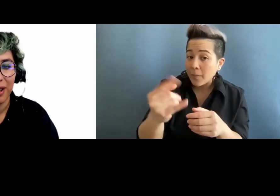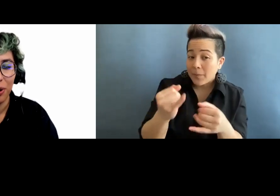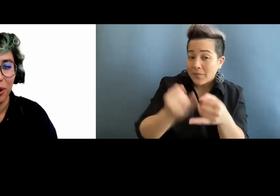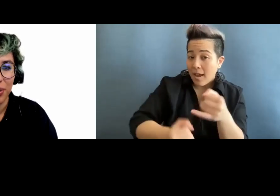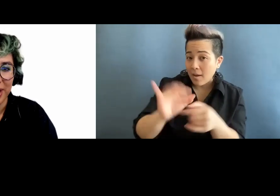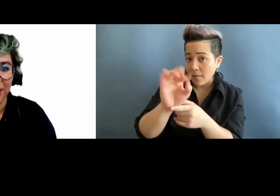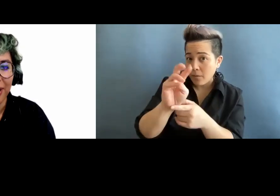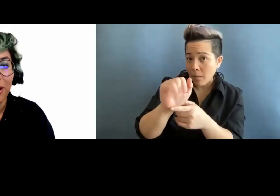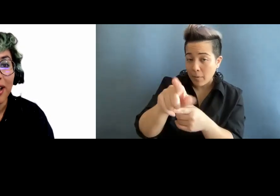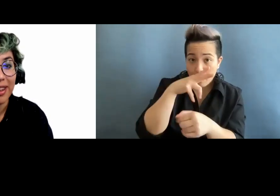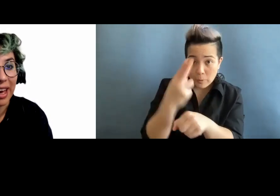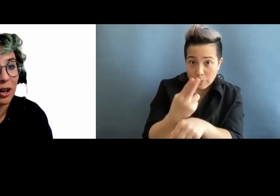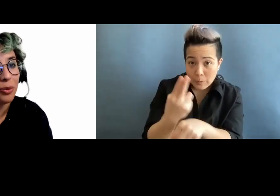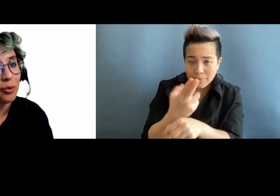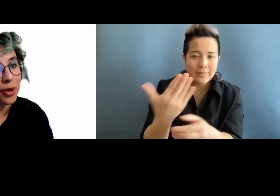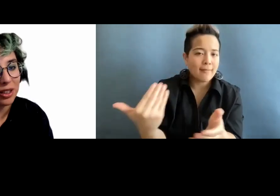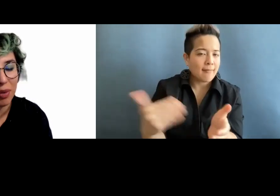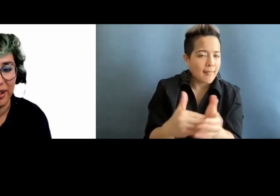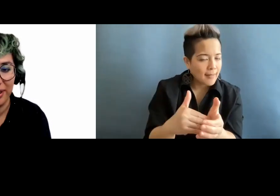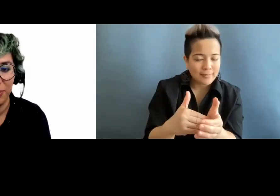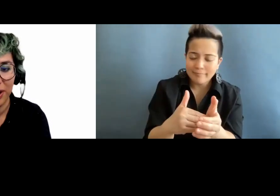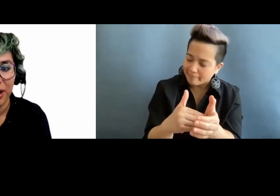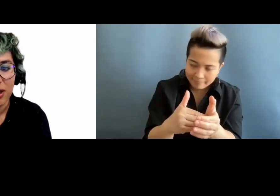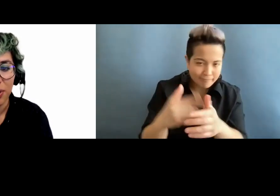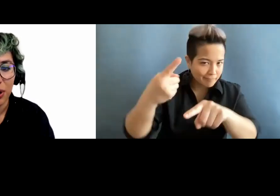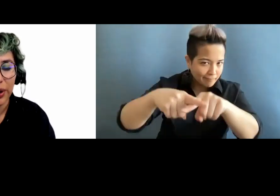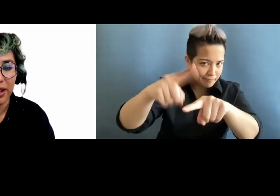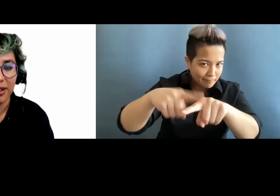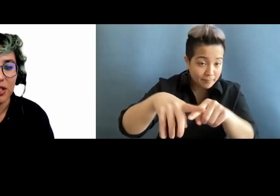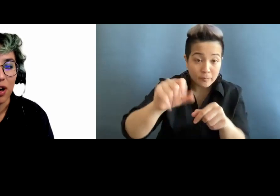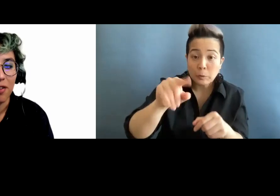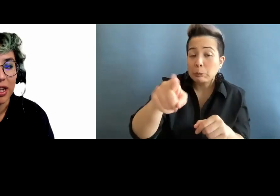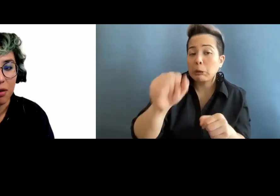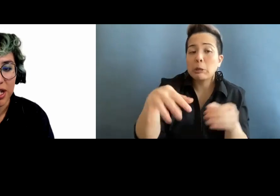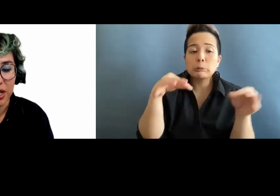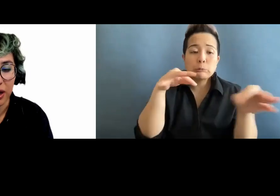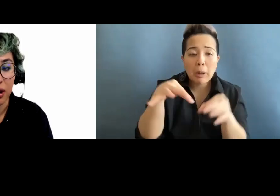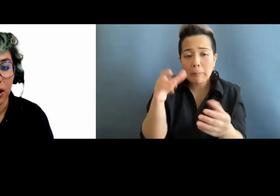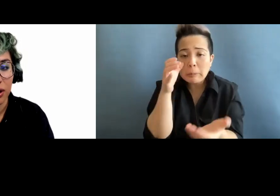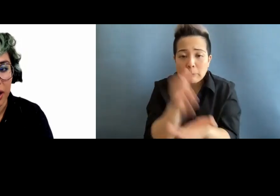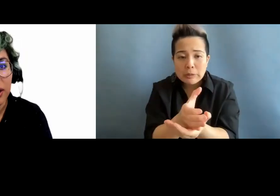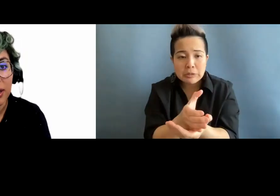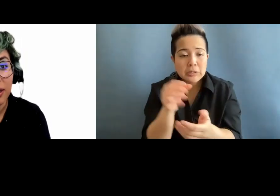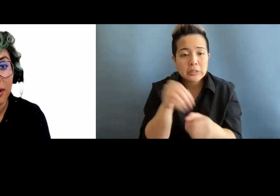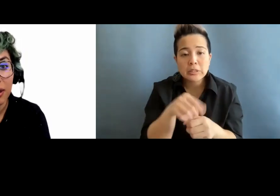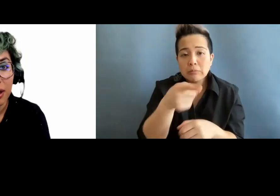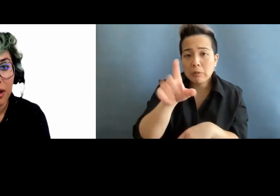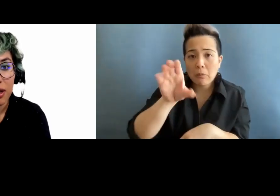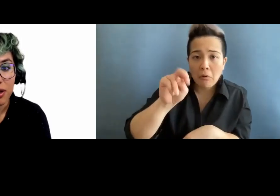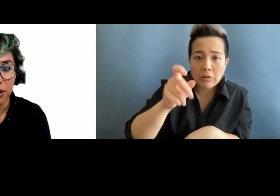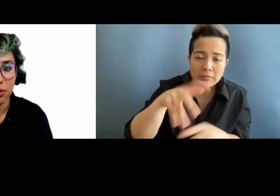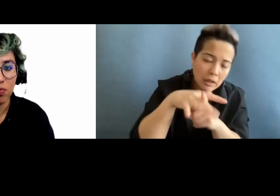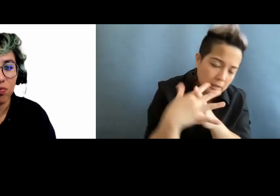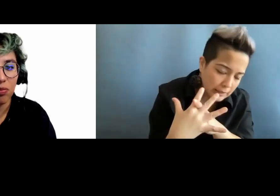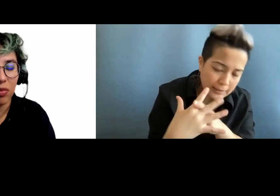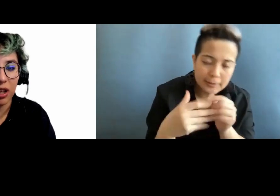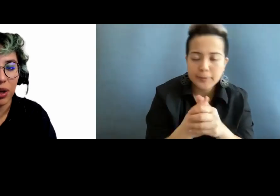that you are using, again, will depend. So you can describe an image in context. So you